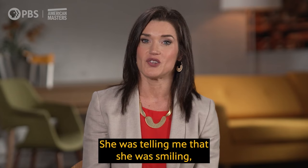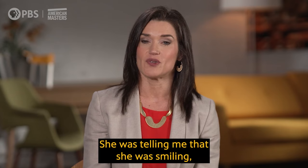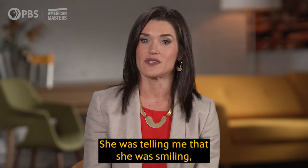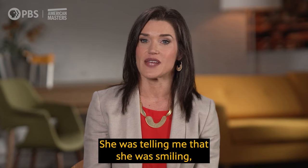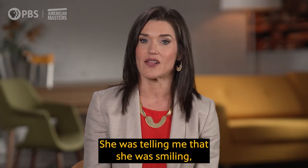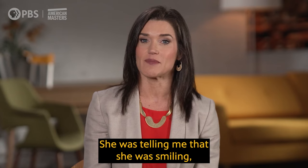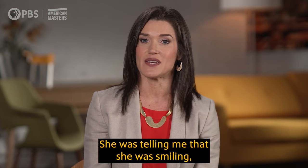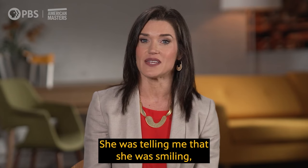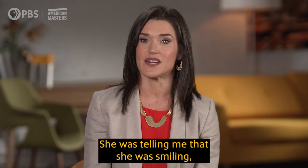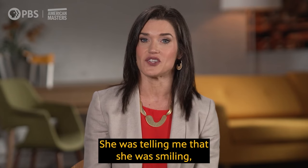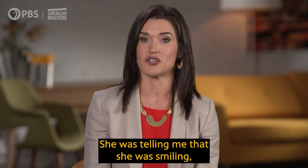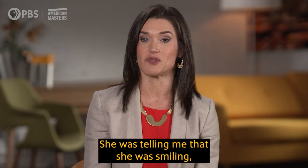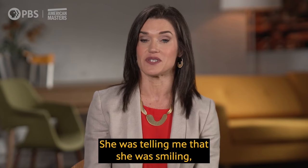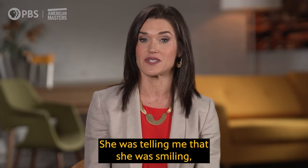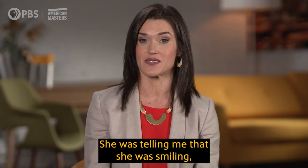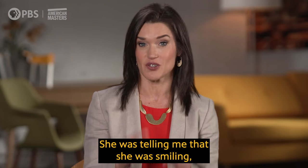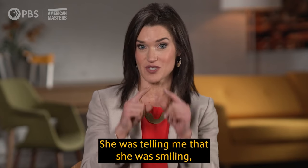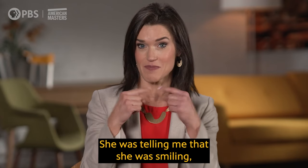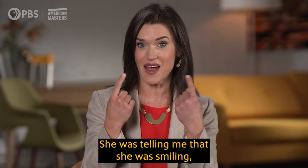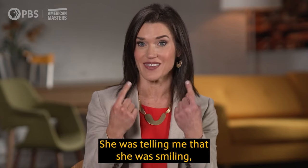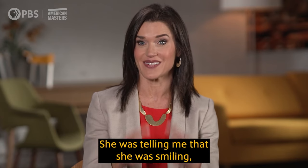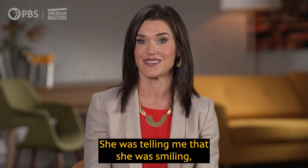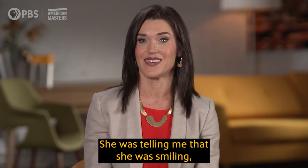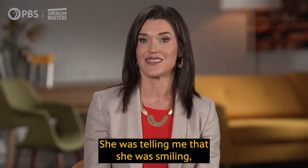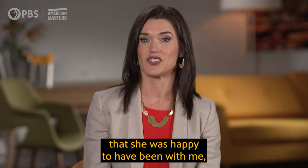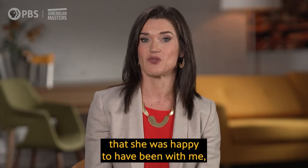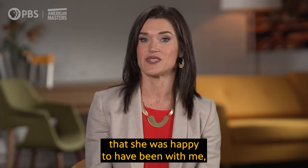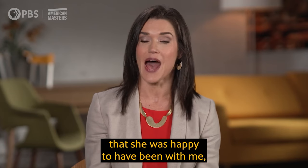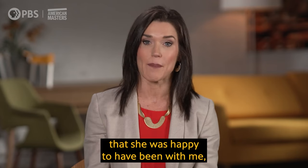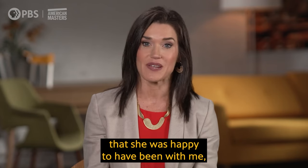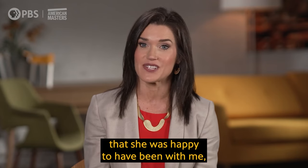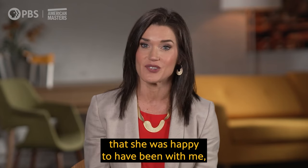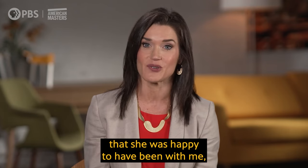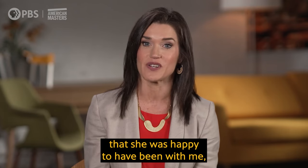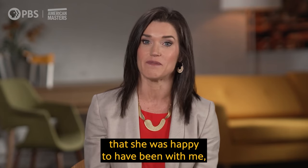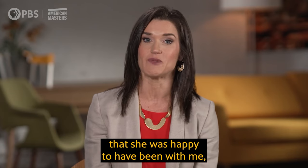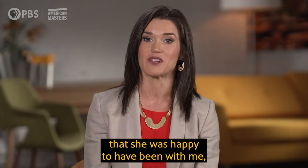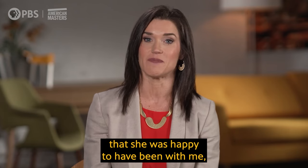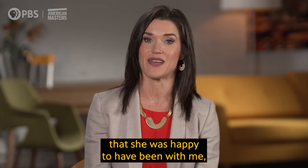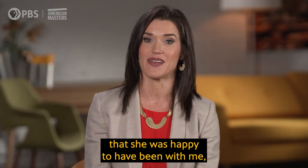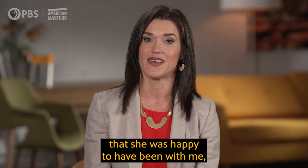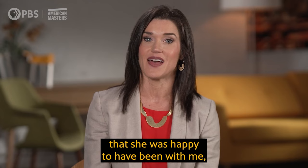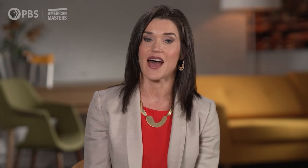She was telling me that she was smiling, that she was happy to have been with me,